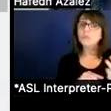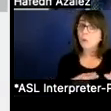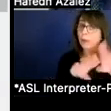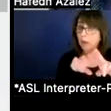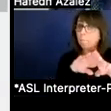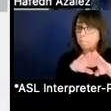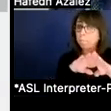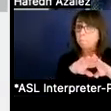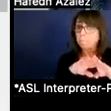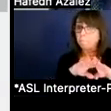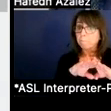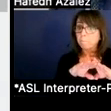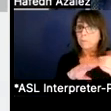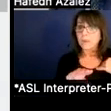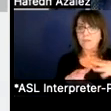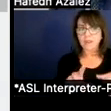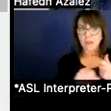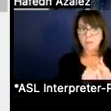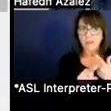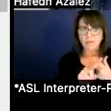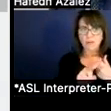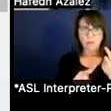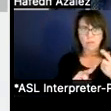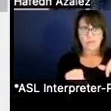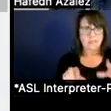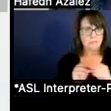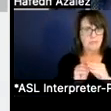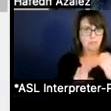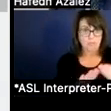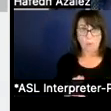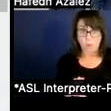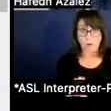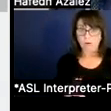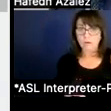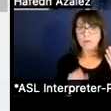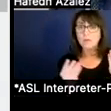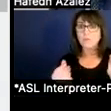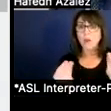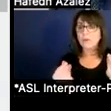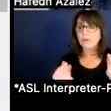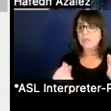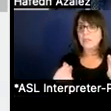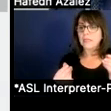I have an update from when we've had this meeting before that the property insurance premium is gonna be